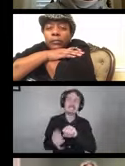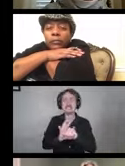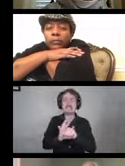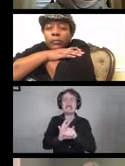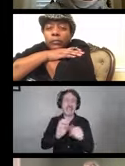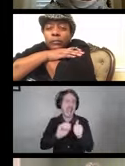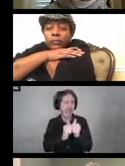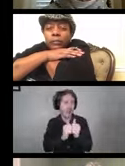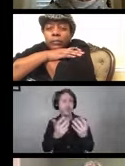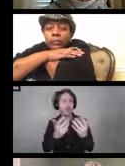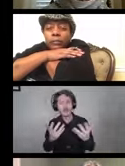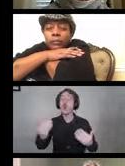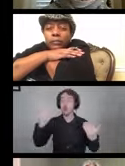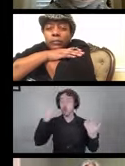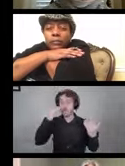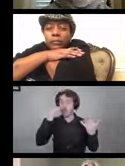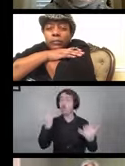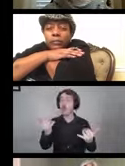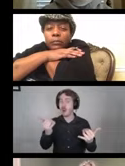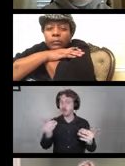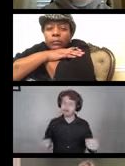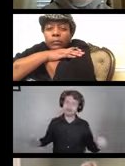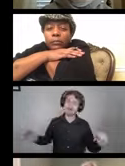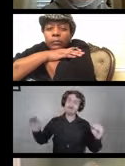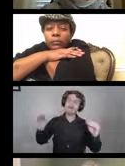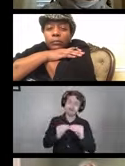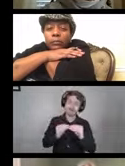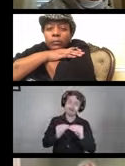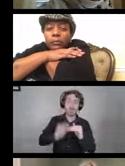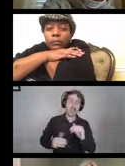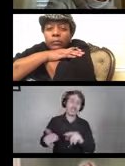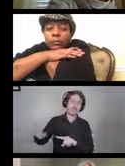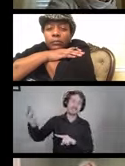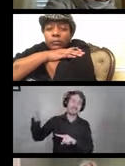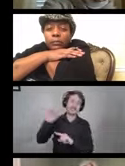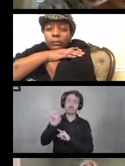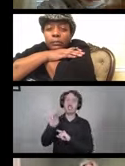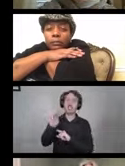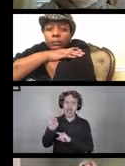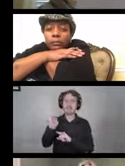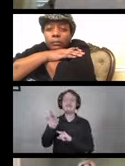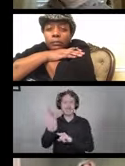We know now a whole bunch more than we knew back in January, February,